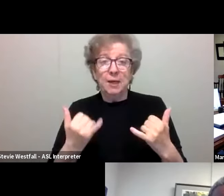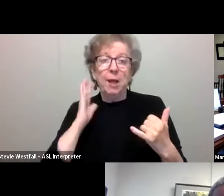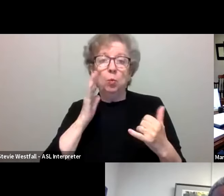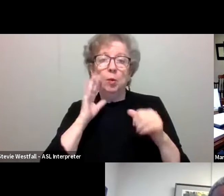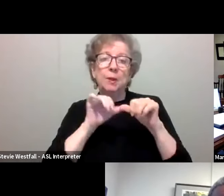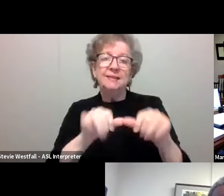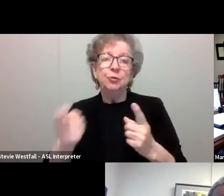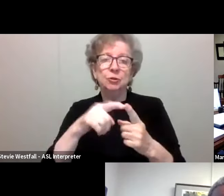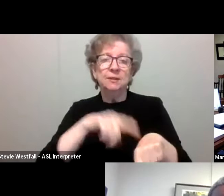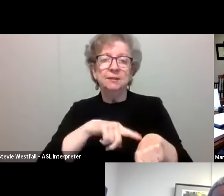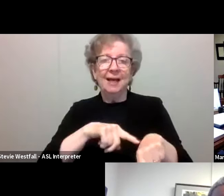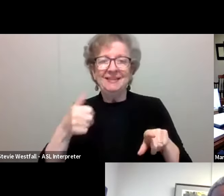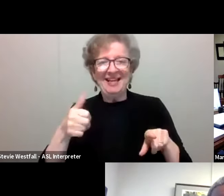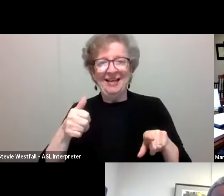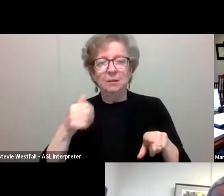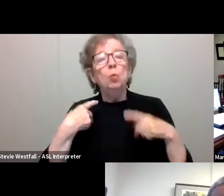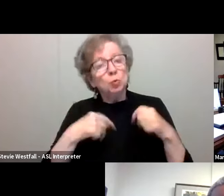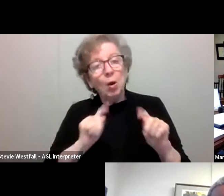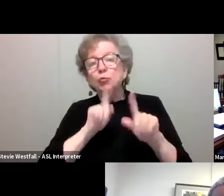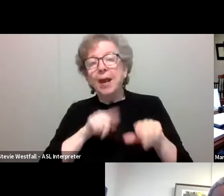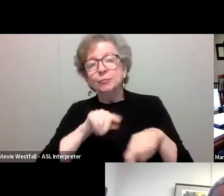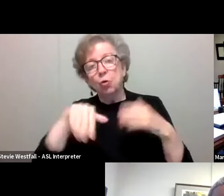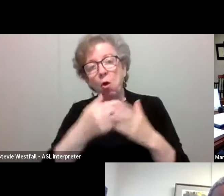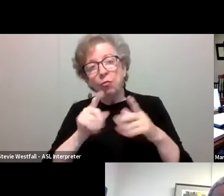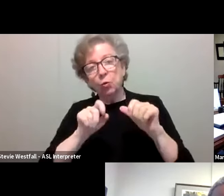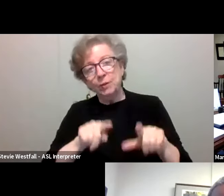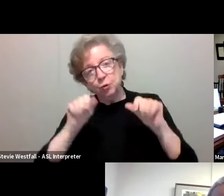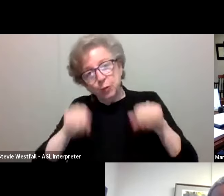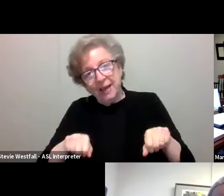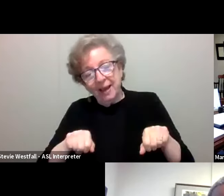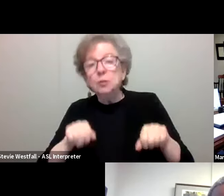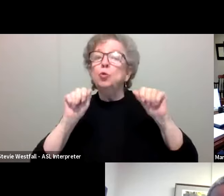and we'll get to as many questions as we can, and you could ask questions, of course, using the Q&A function.